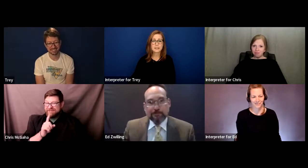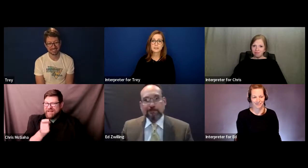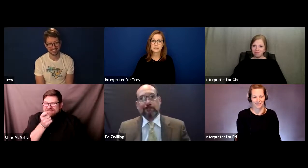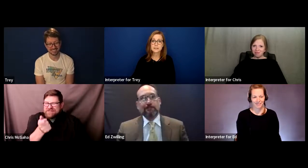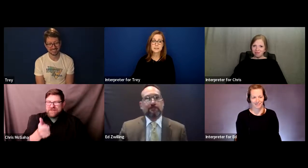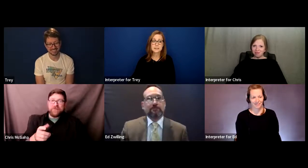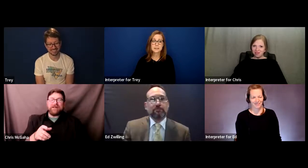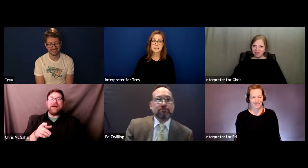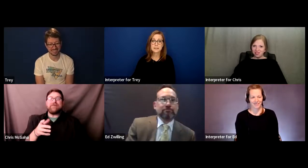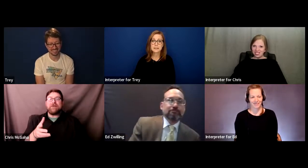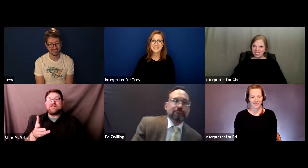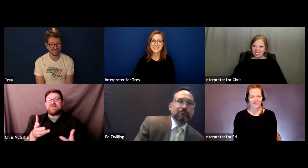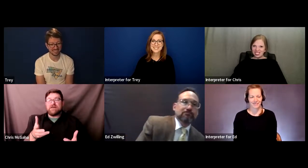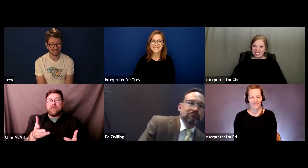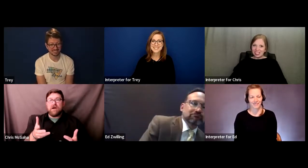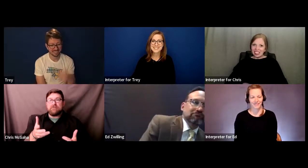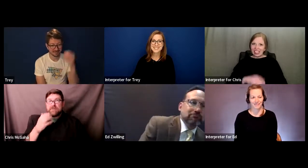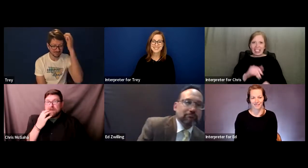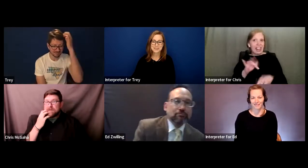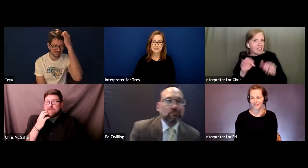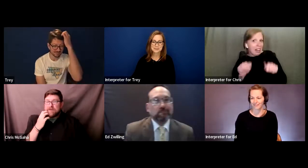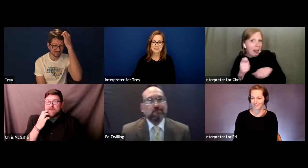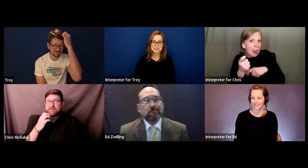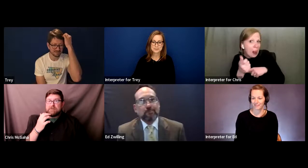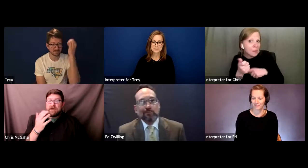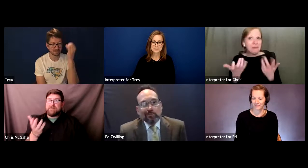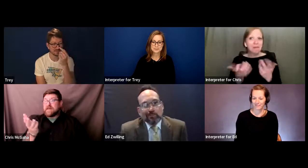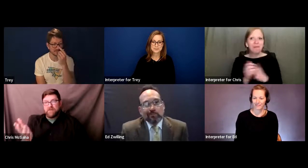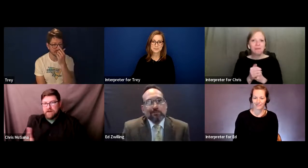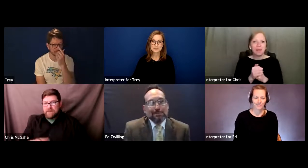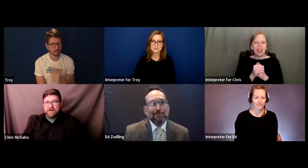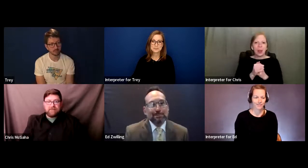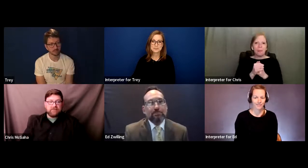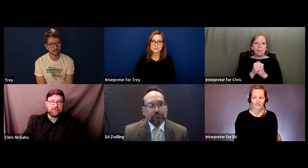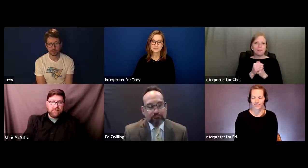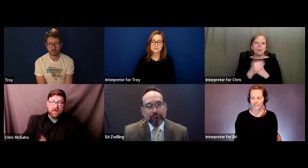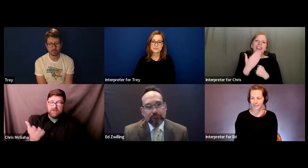Chris: Just a little bit. Thank you, Ed.